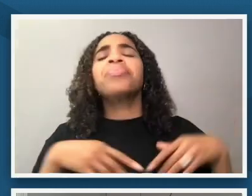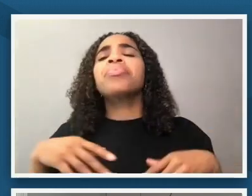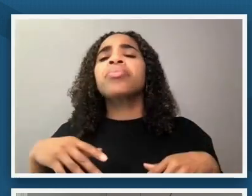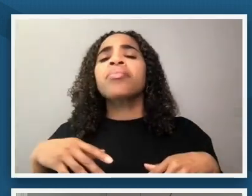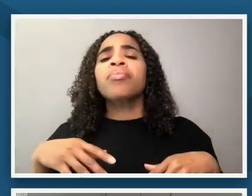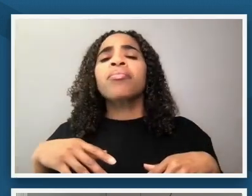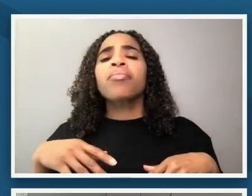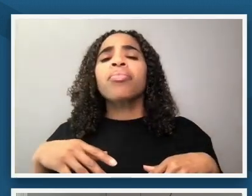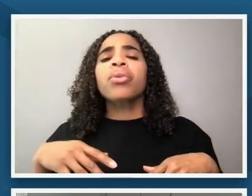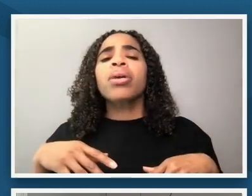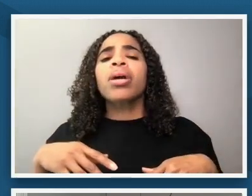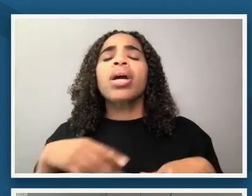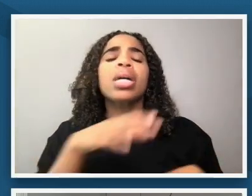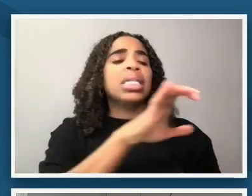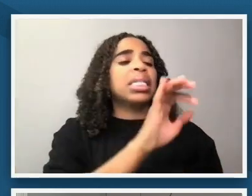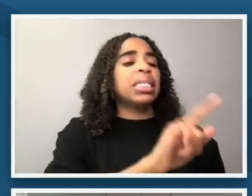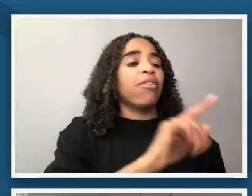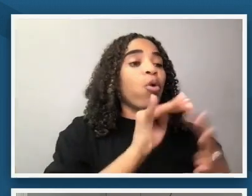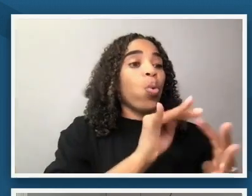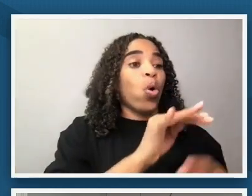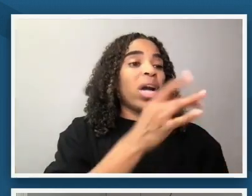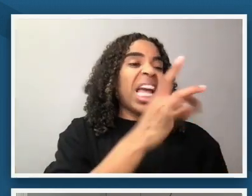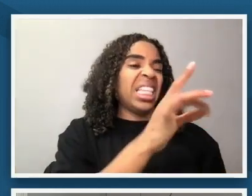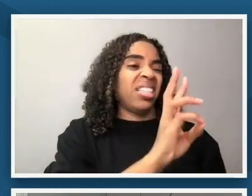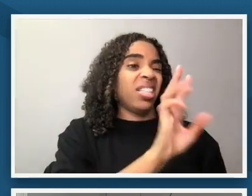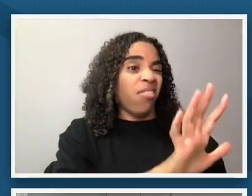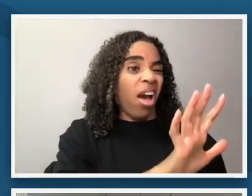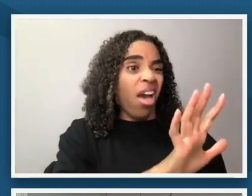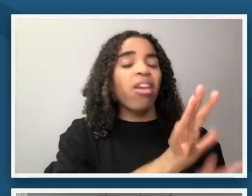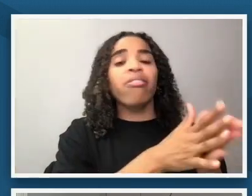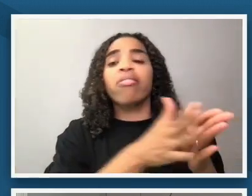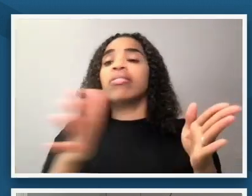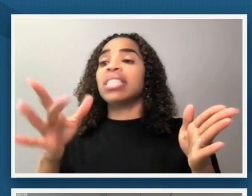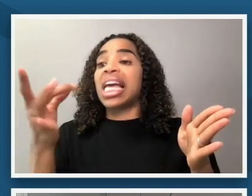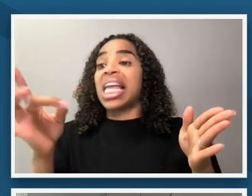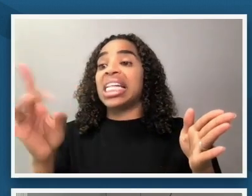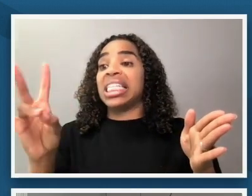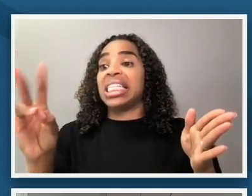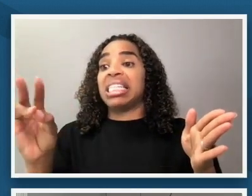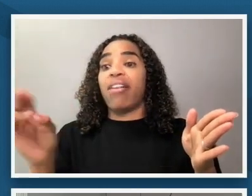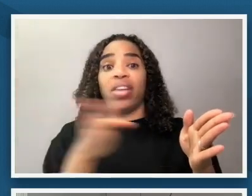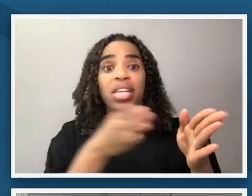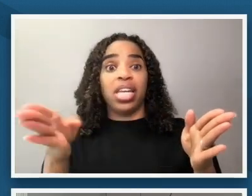end of the civil war in 1865 um in 1870